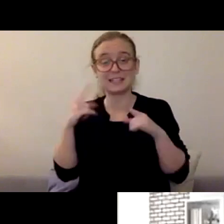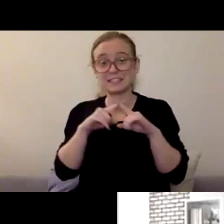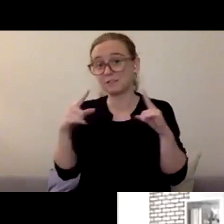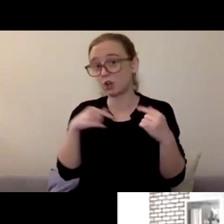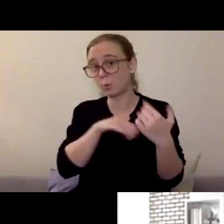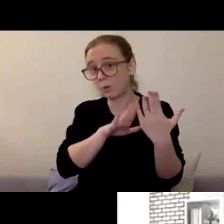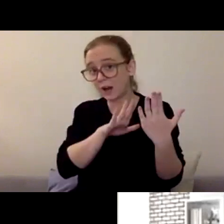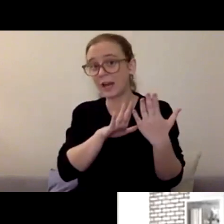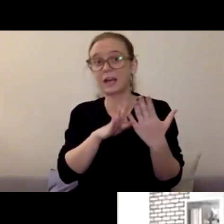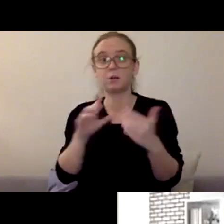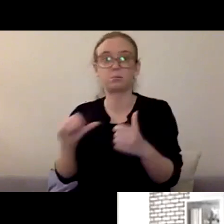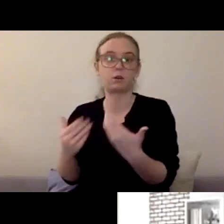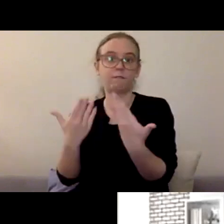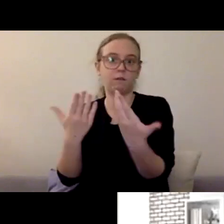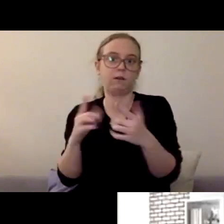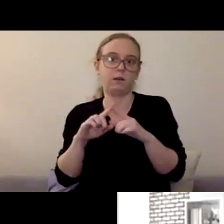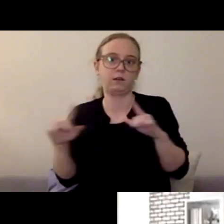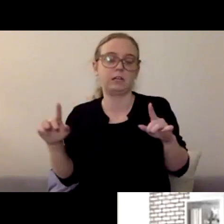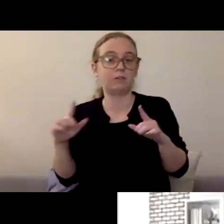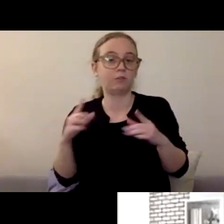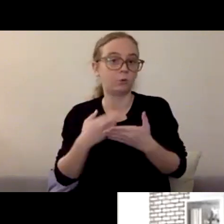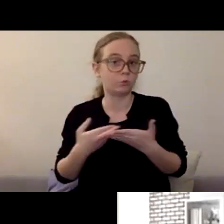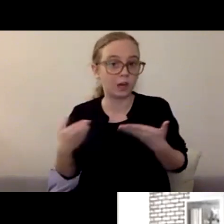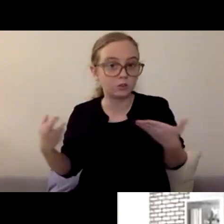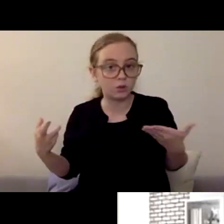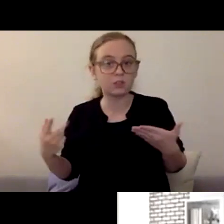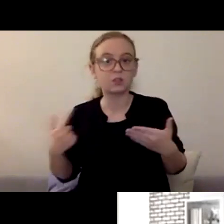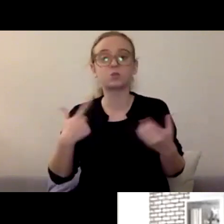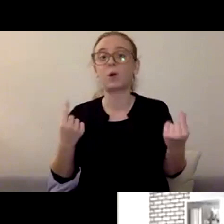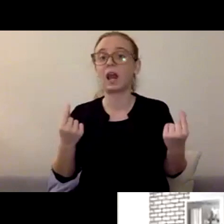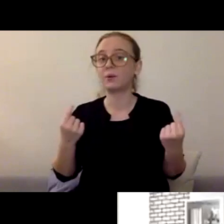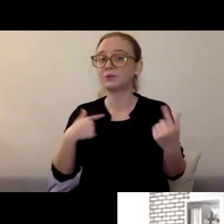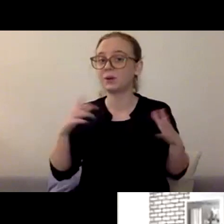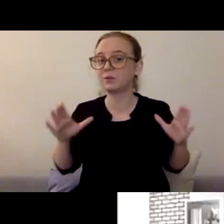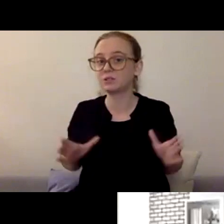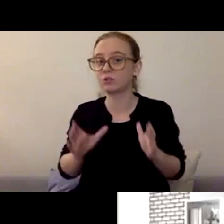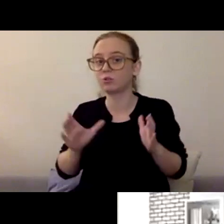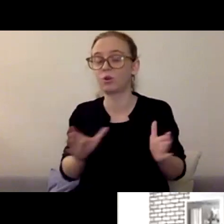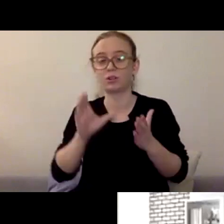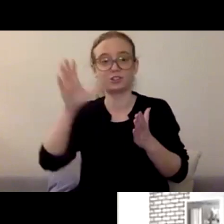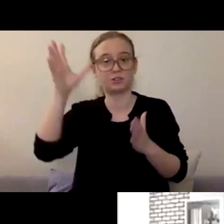So I would encourage parents to check in with your school, check in with the... Different schools have different names,